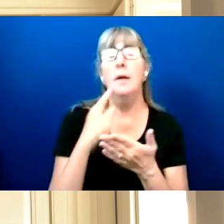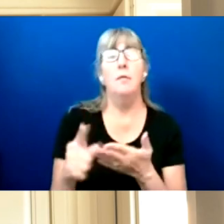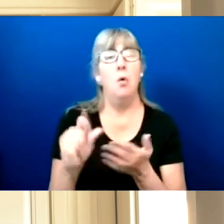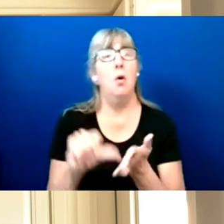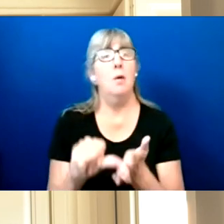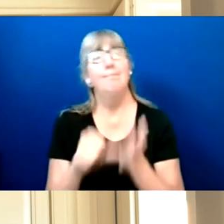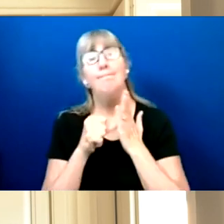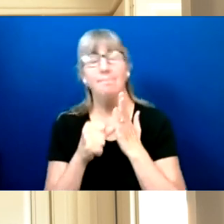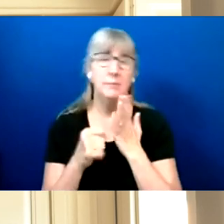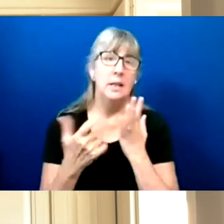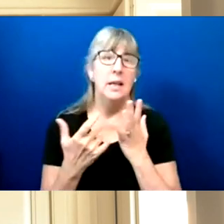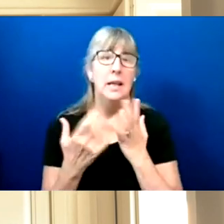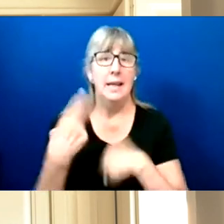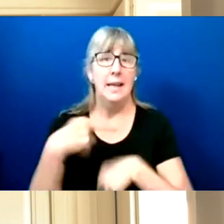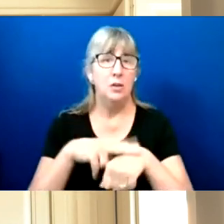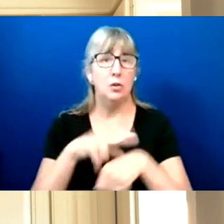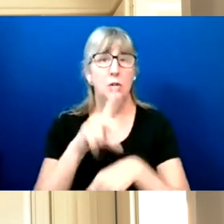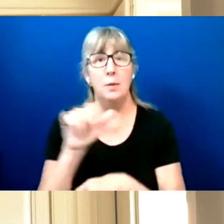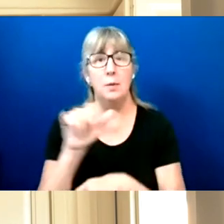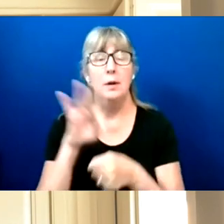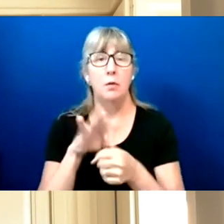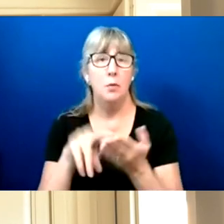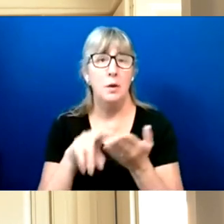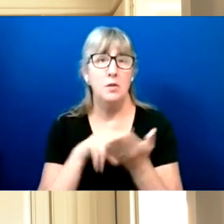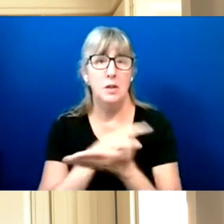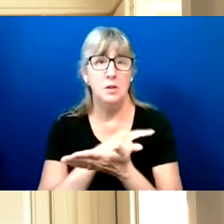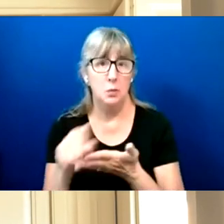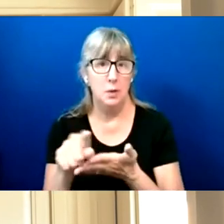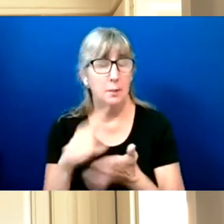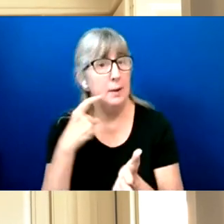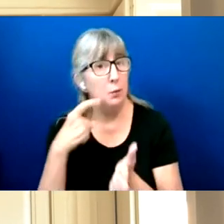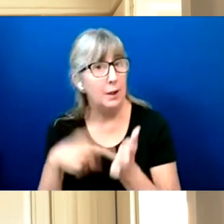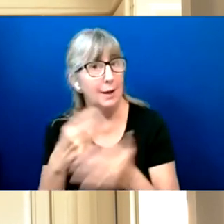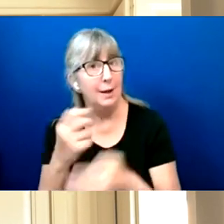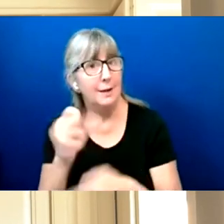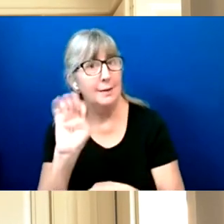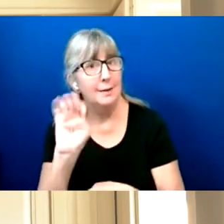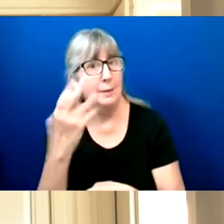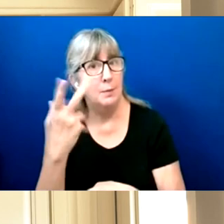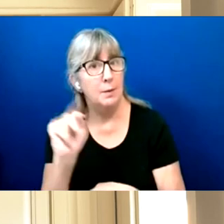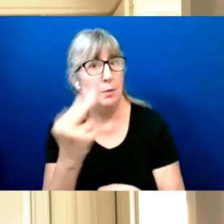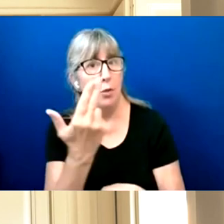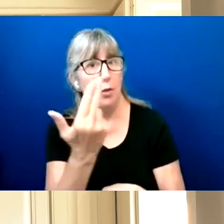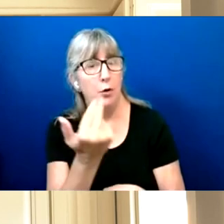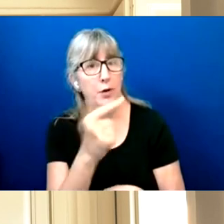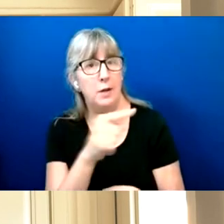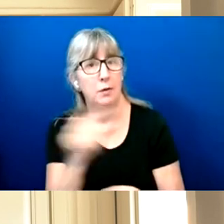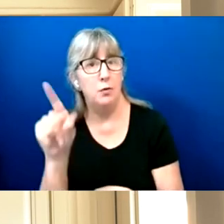Registration Week being recognized September 13th through the 20th this year.